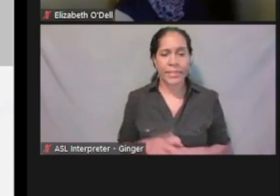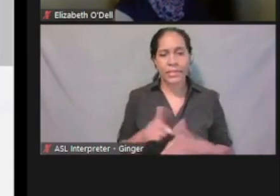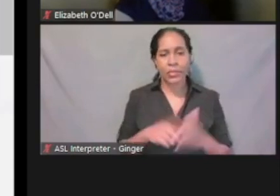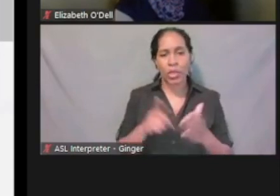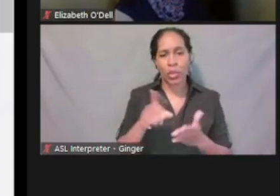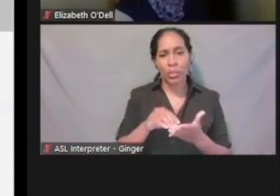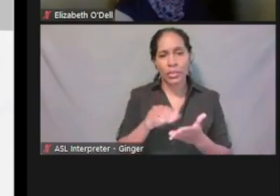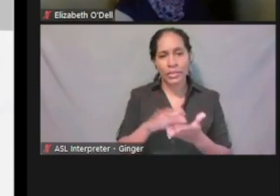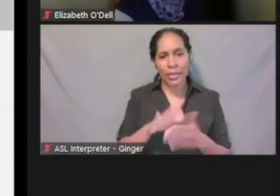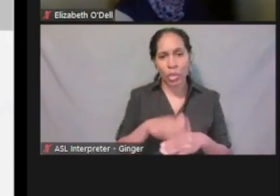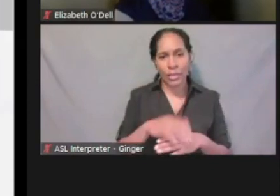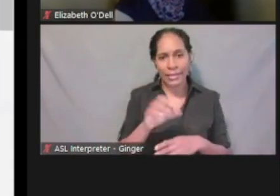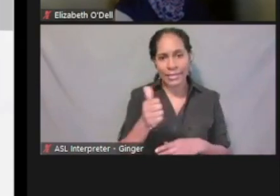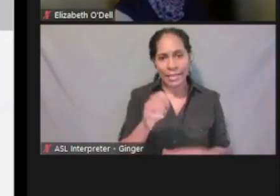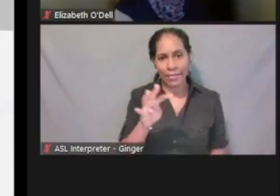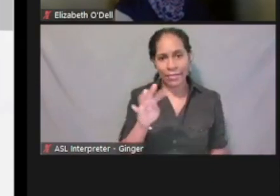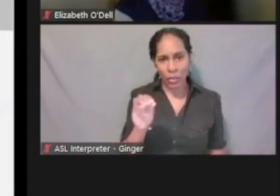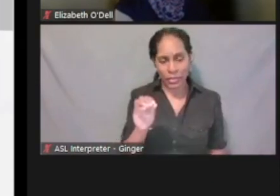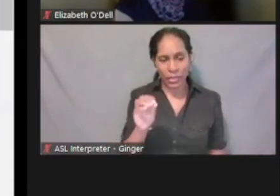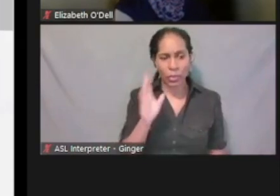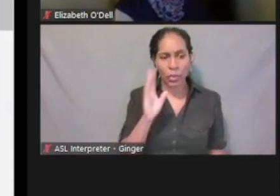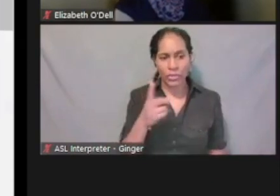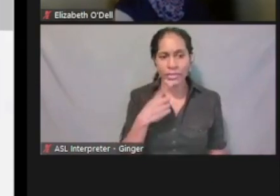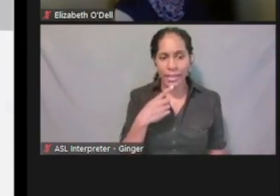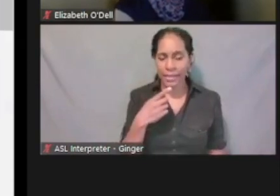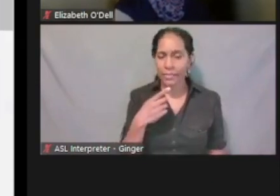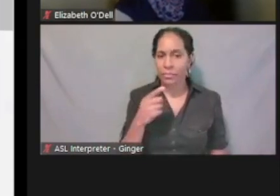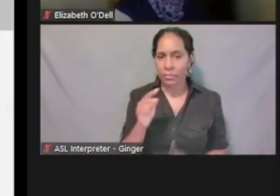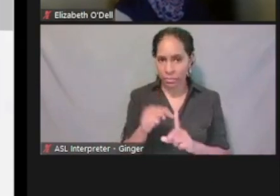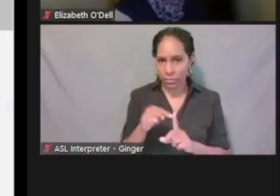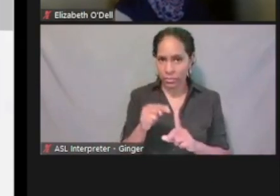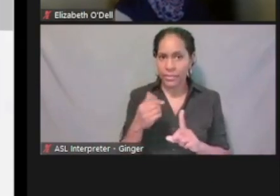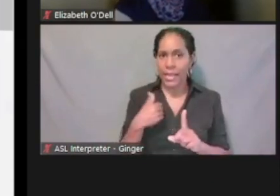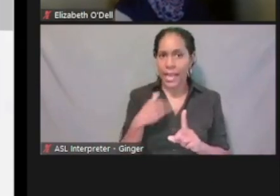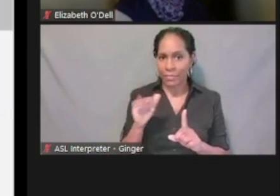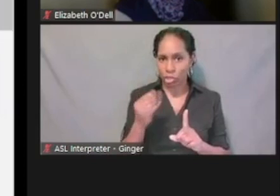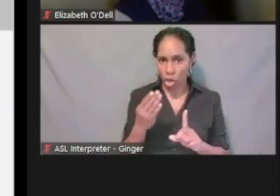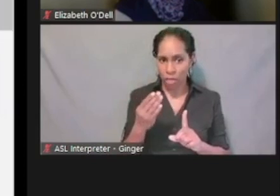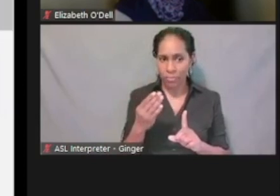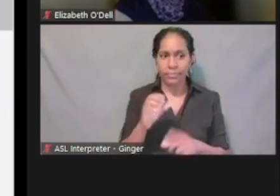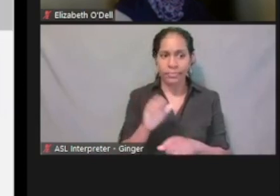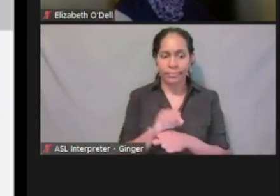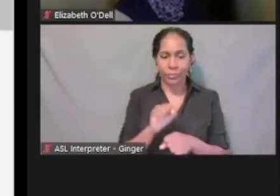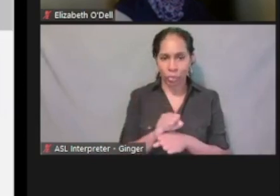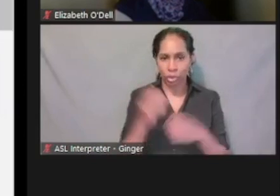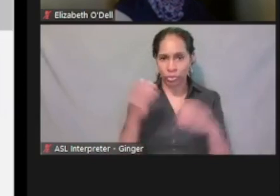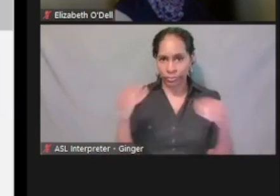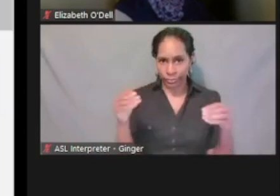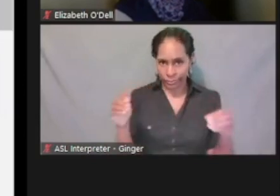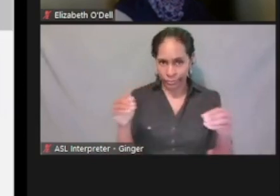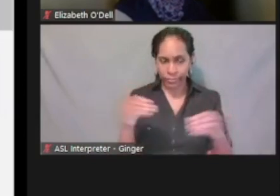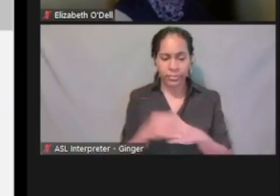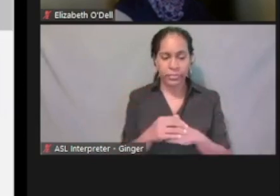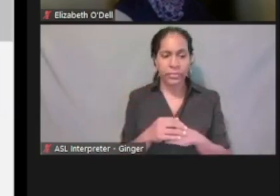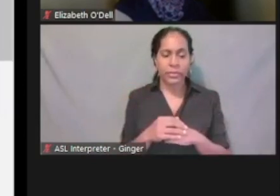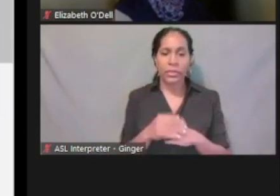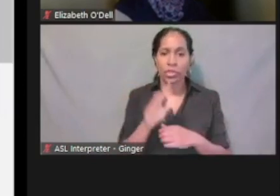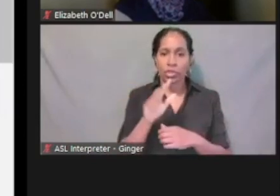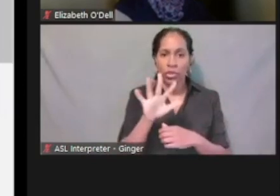We're gonna say she has a job, she works at Belk, she works 35 hours a week.